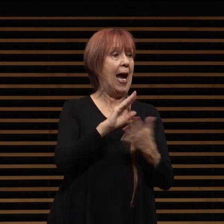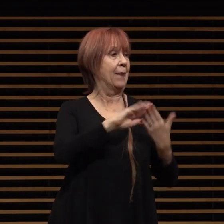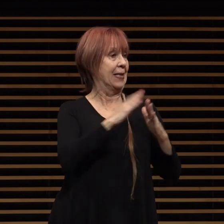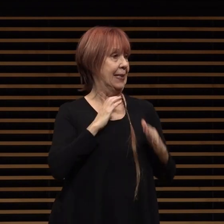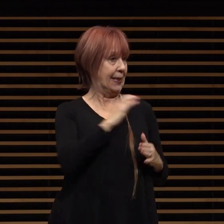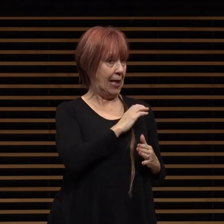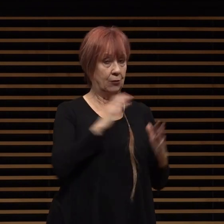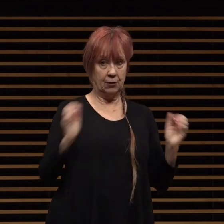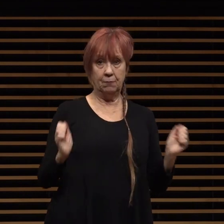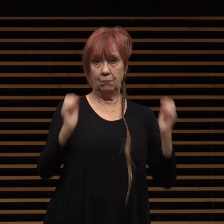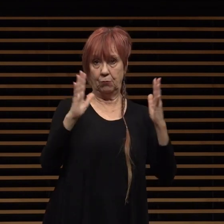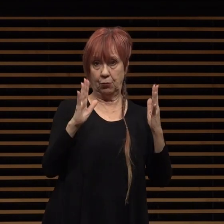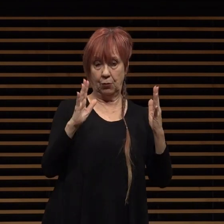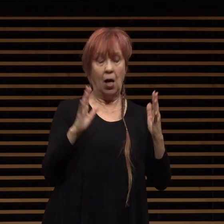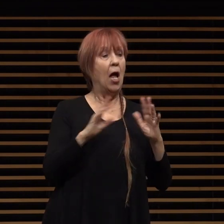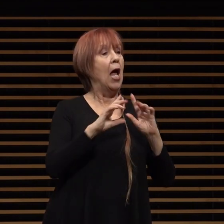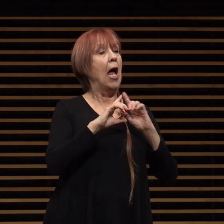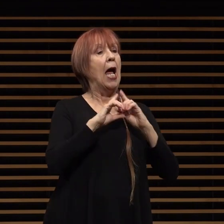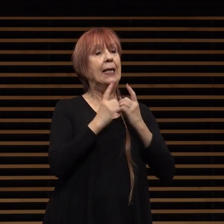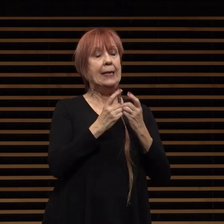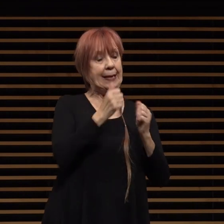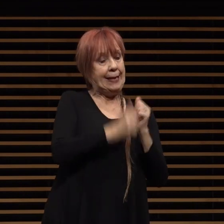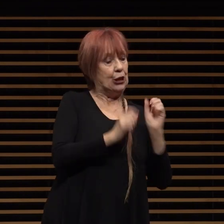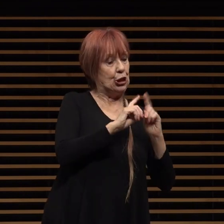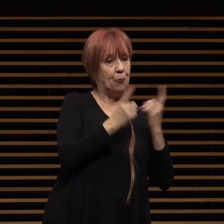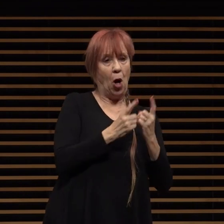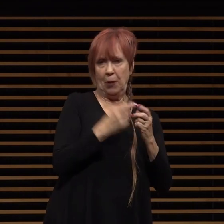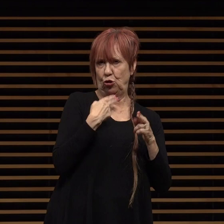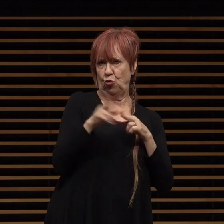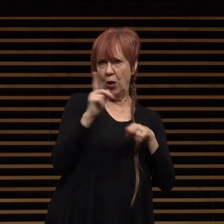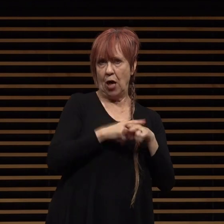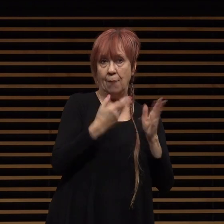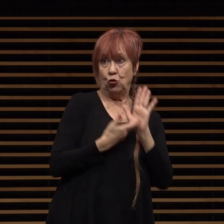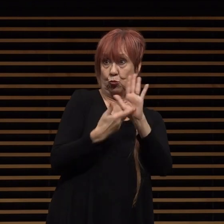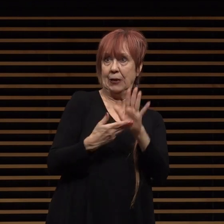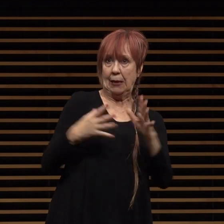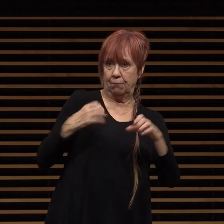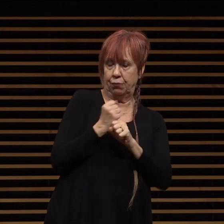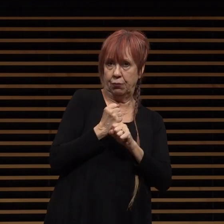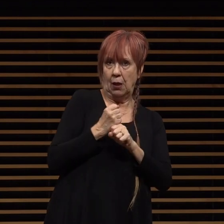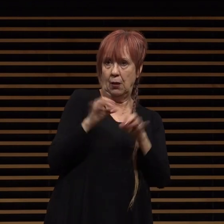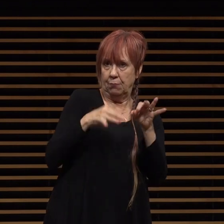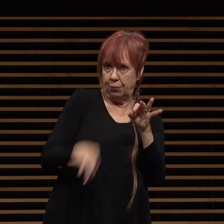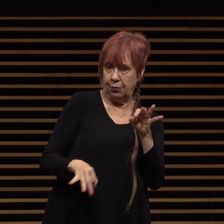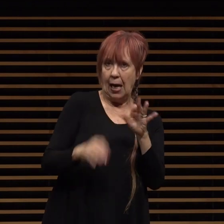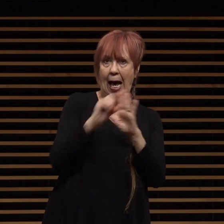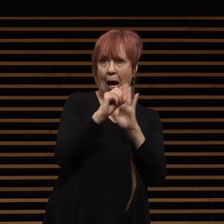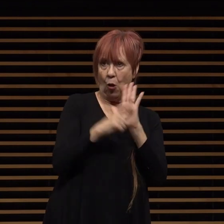departments are afforded a brief period to present an outline of the of their